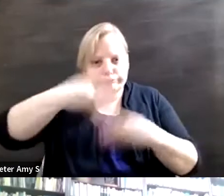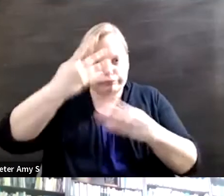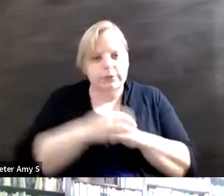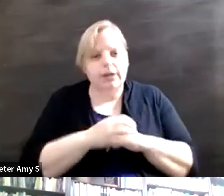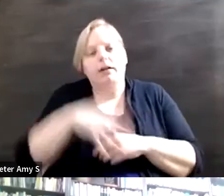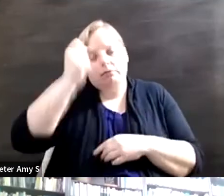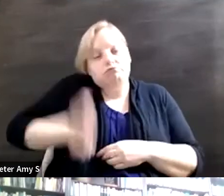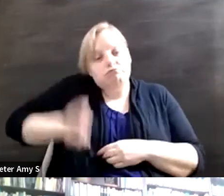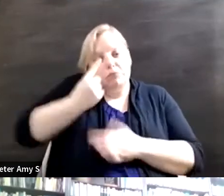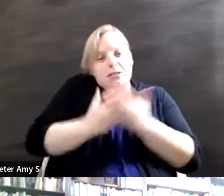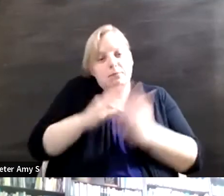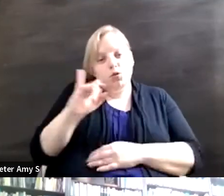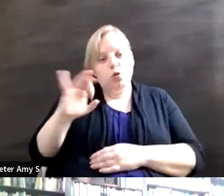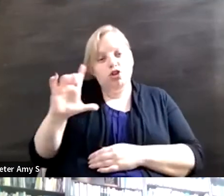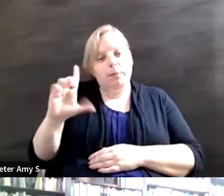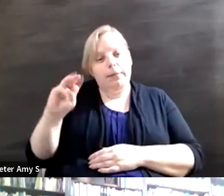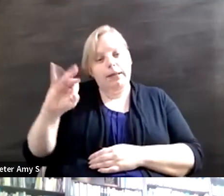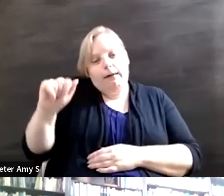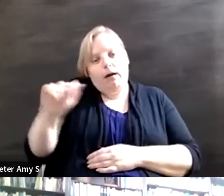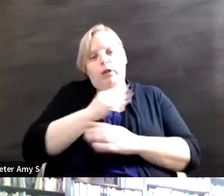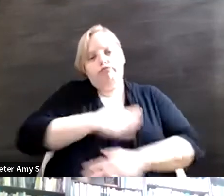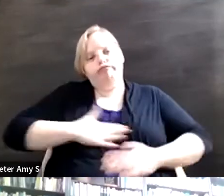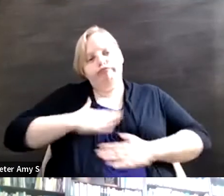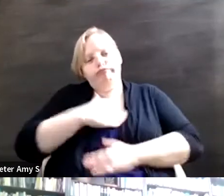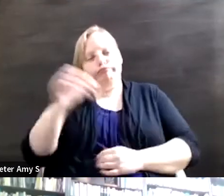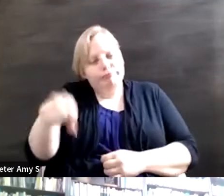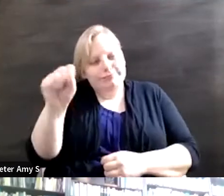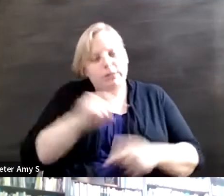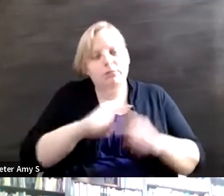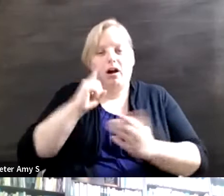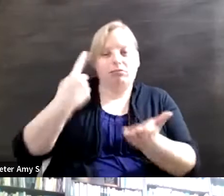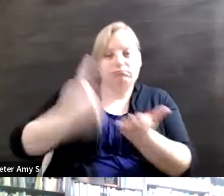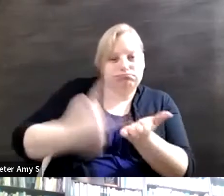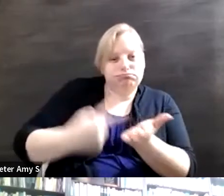entertainment value but again to the conversation we've had, if our entertainment value is all